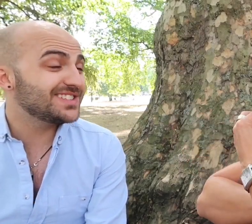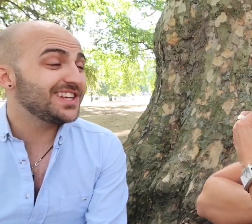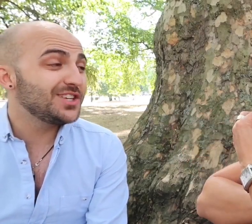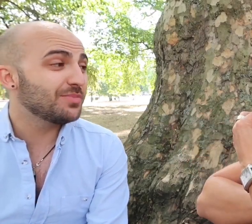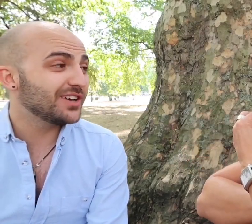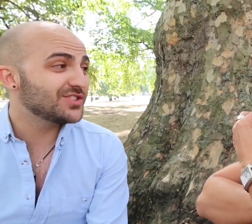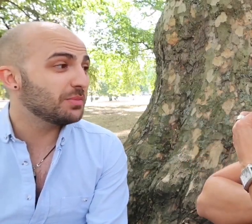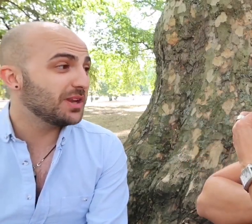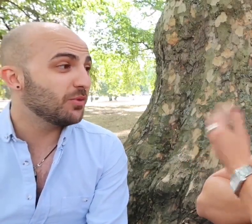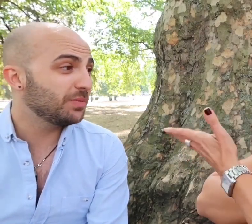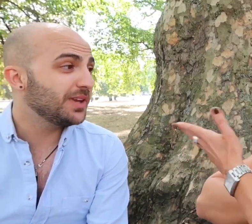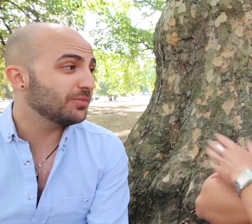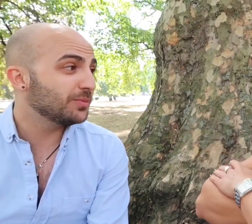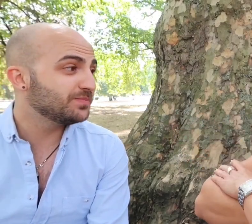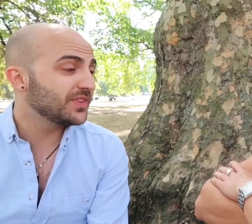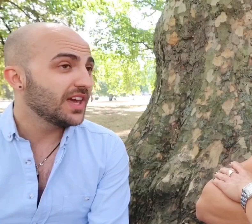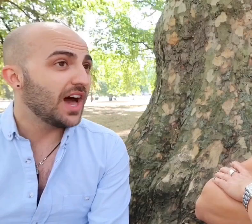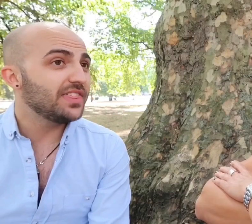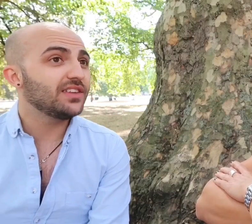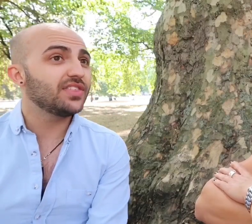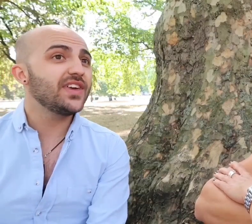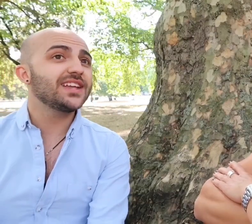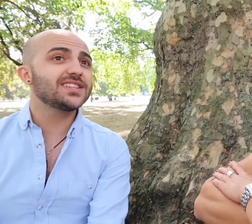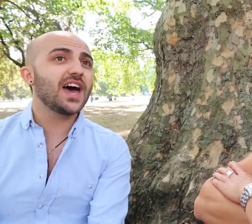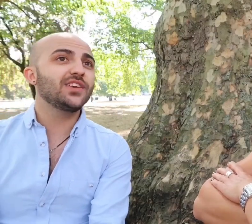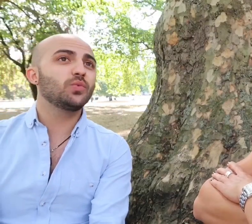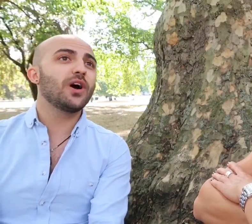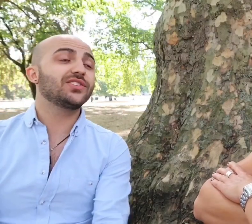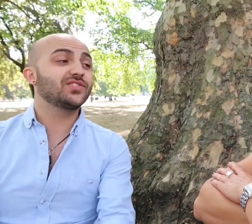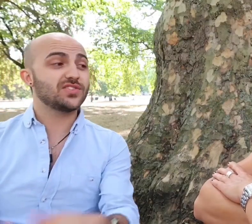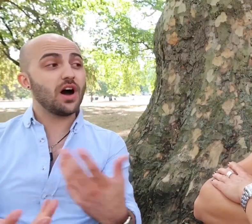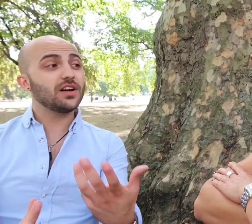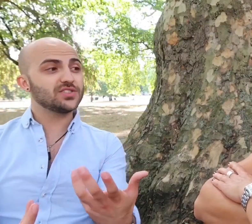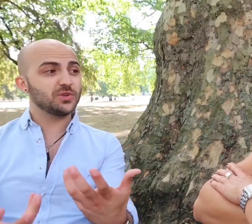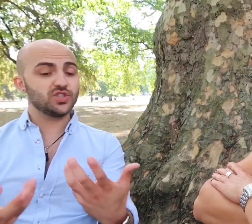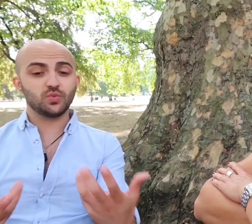seen by so many more people. I think theatre is where it starts which is